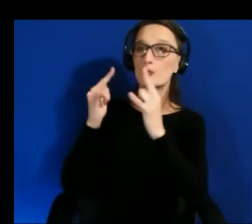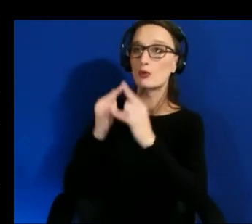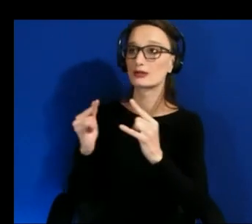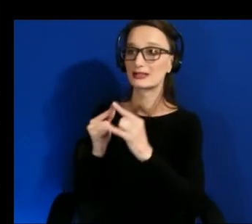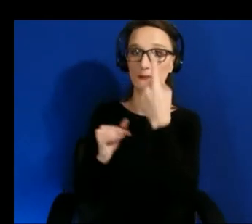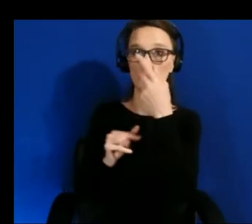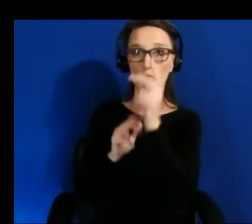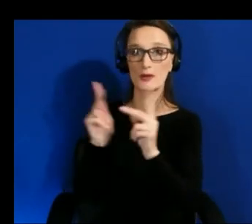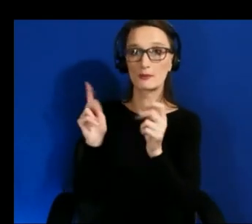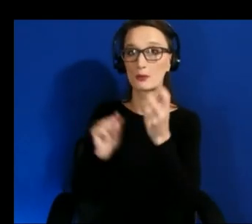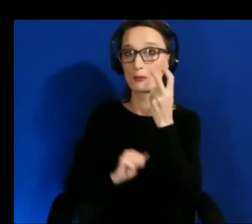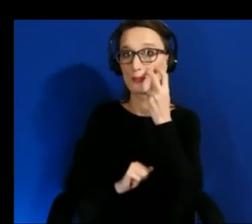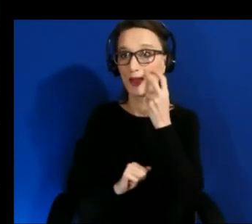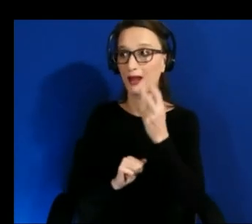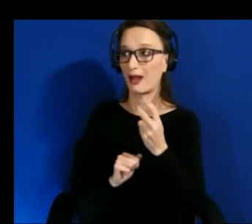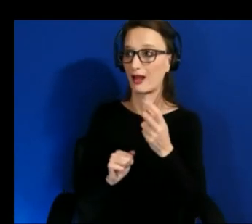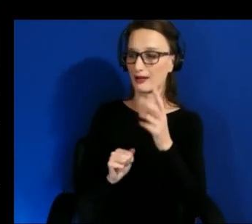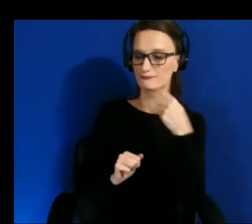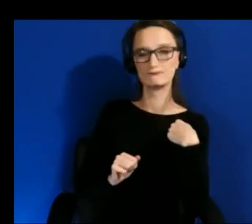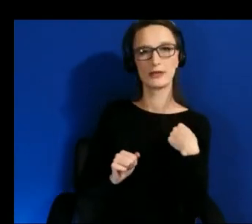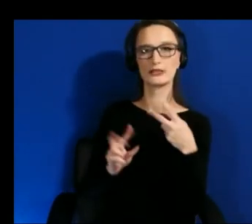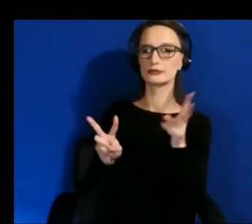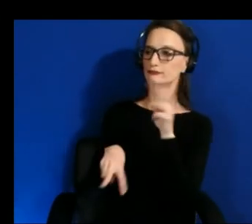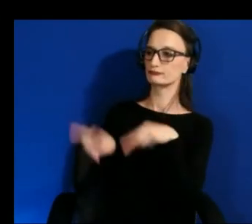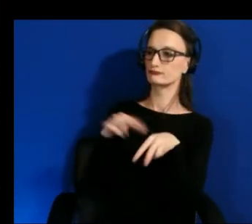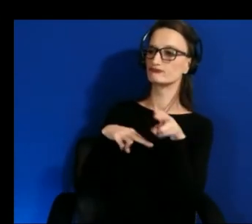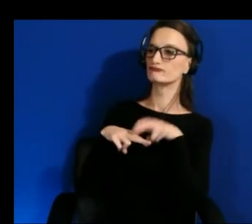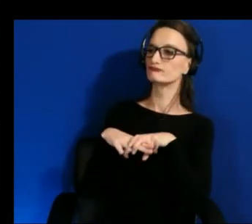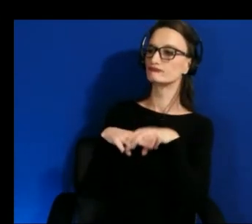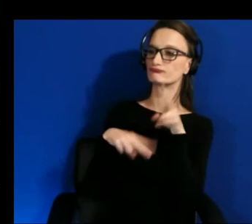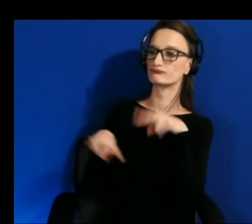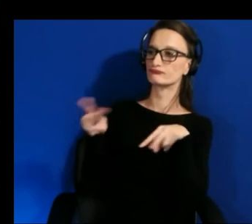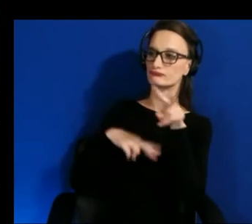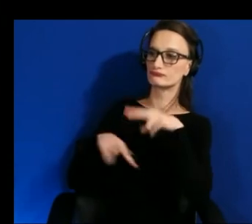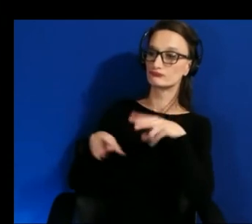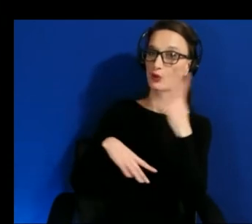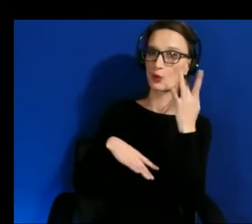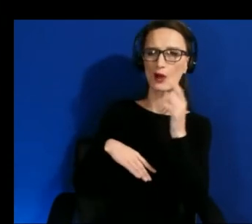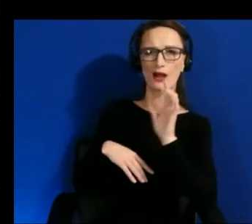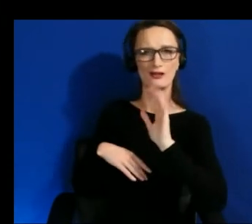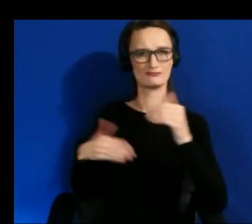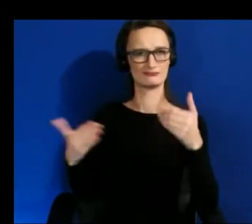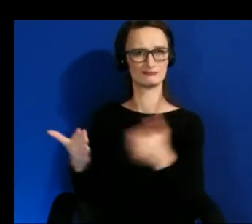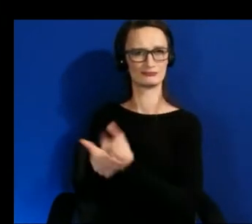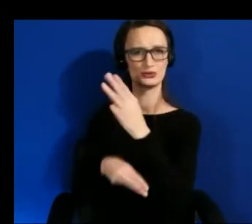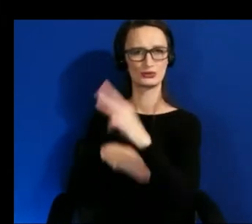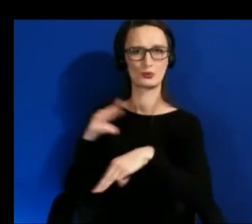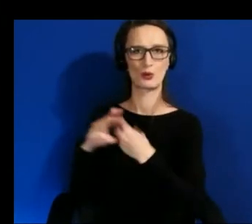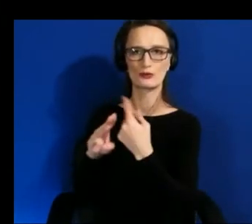world for me and so that was the motivation and then i guess over the time of the design process